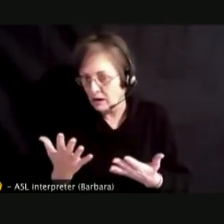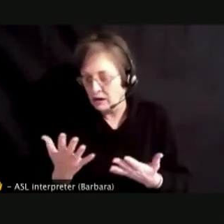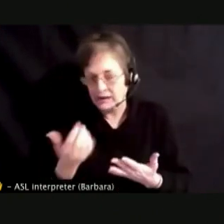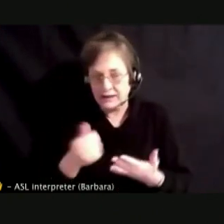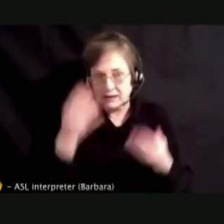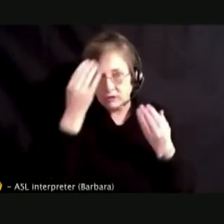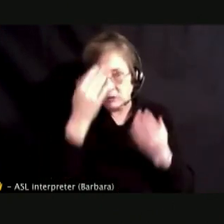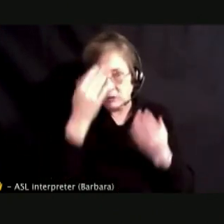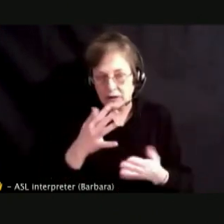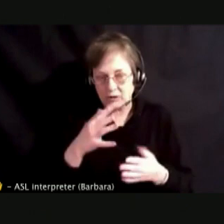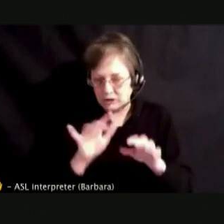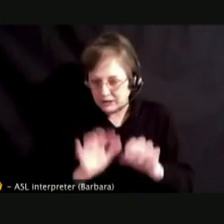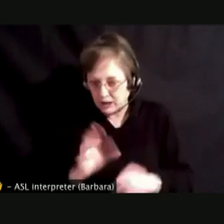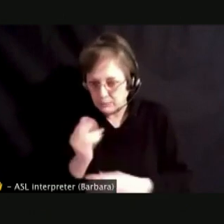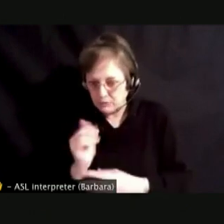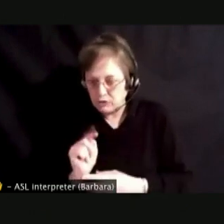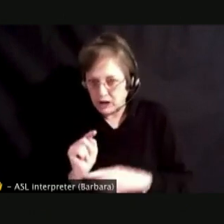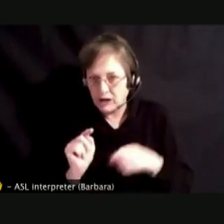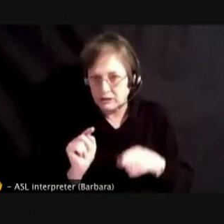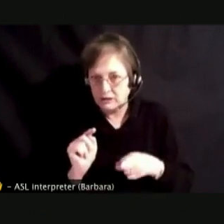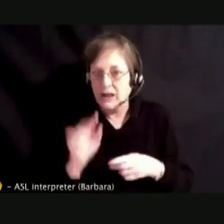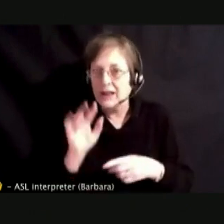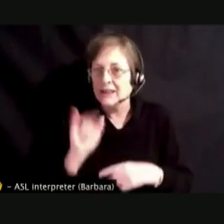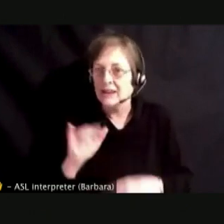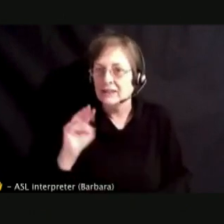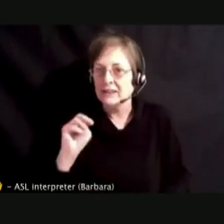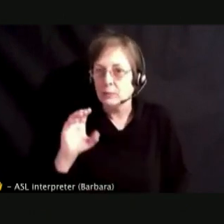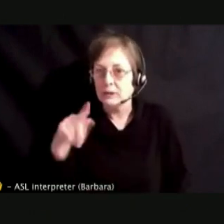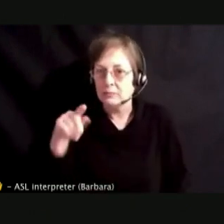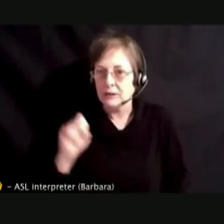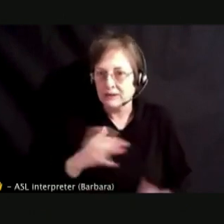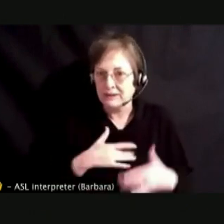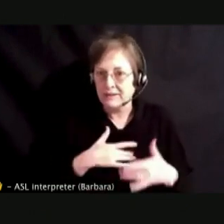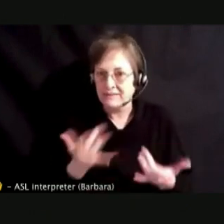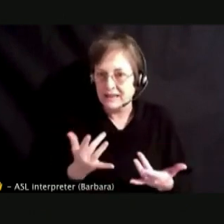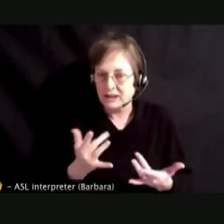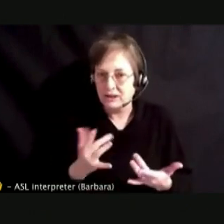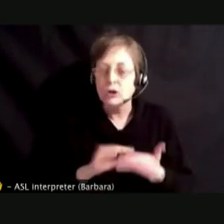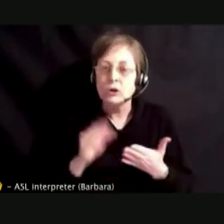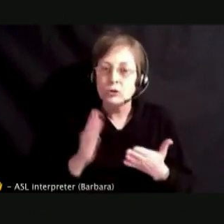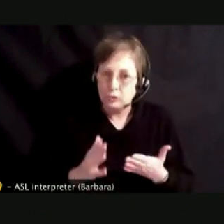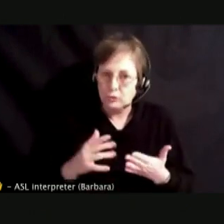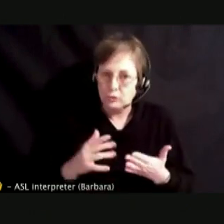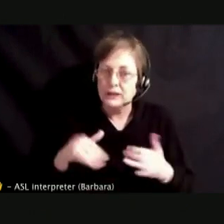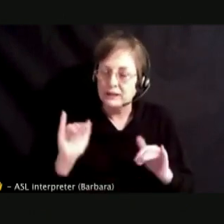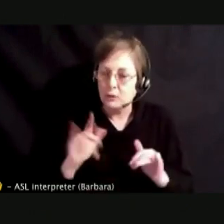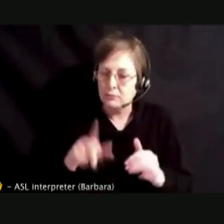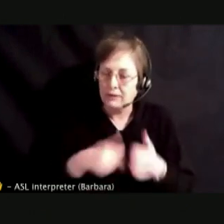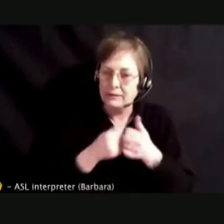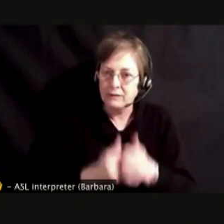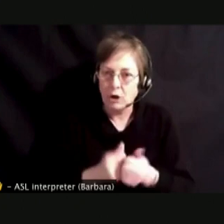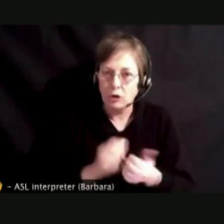CHAT THAT THIS IS A MCPS EVENT AND STUDENTS ARE HELD TO THE STUDENT CODE OF CONDUCT.